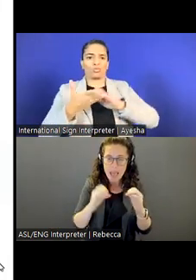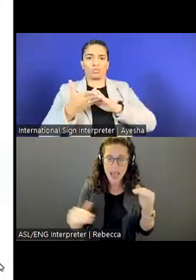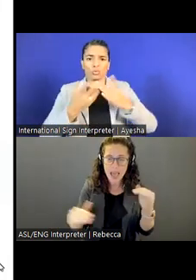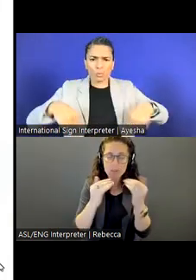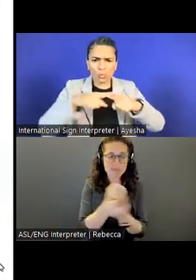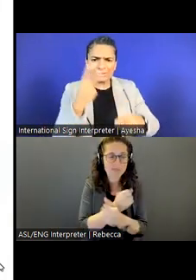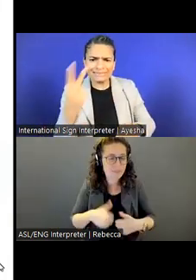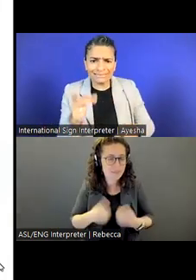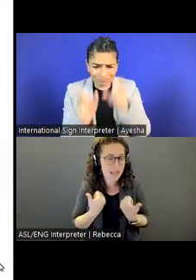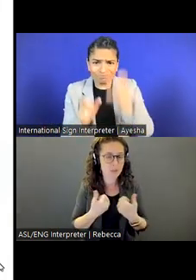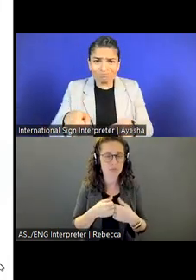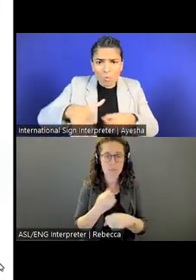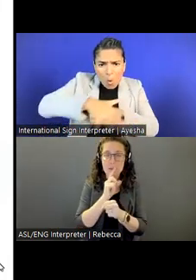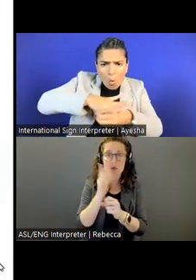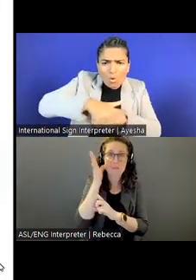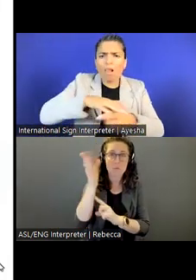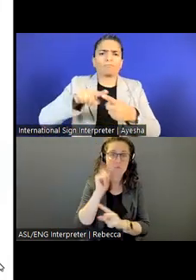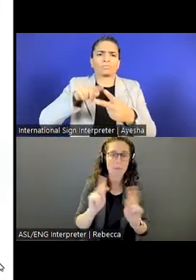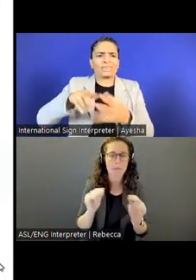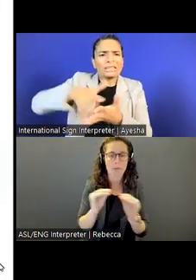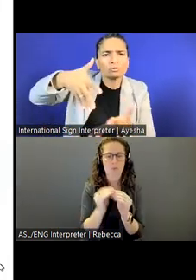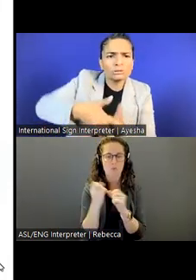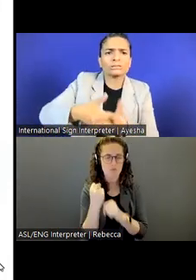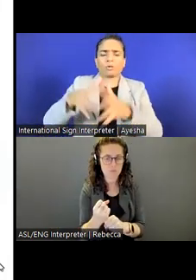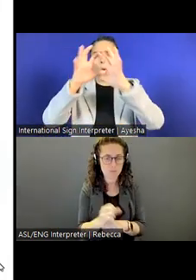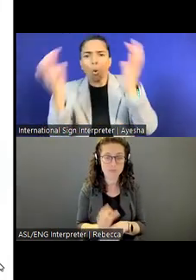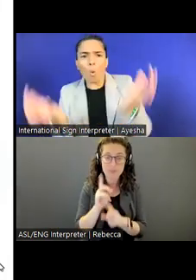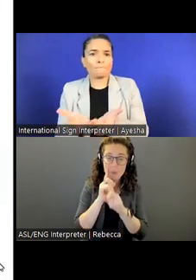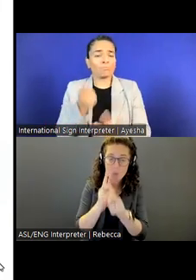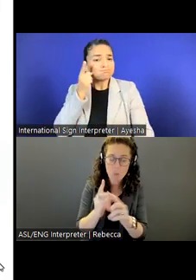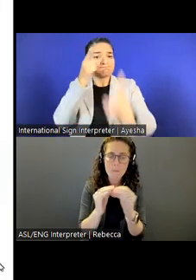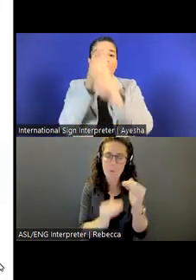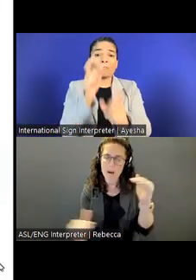Our vision is a more just, prosperous, and equitable global community.